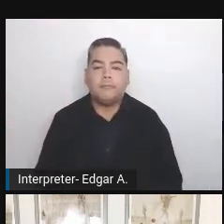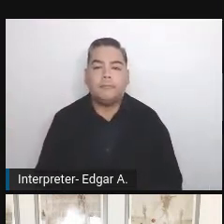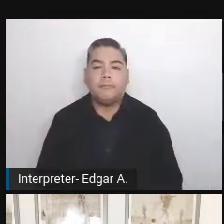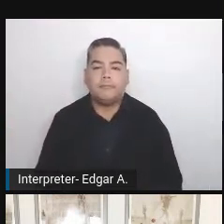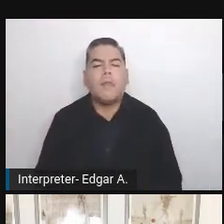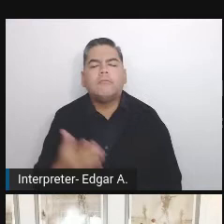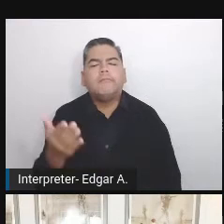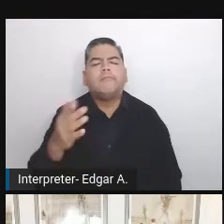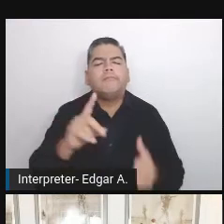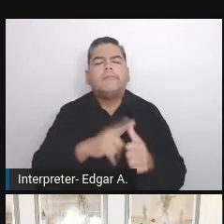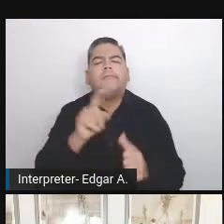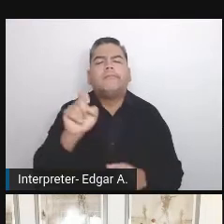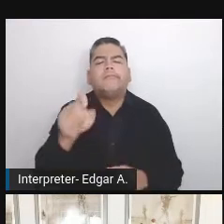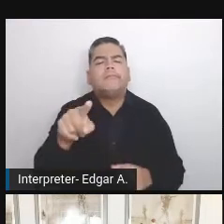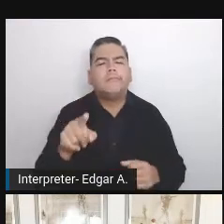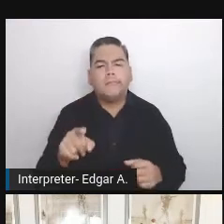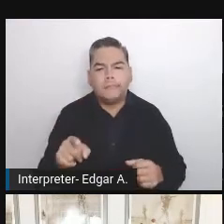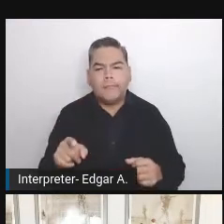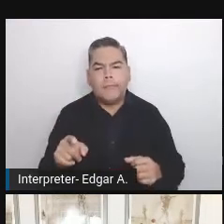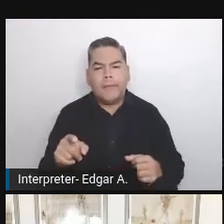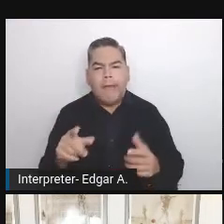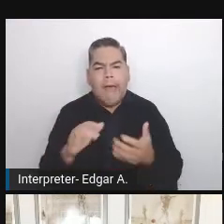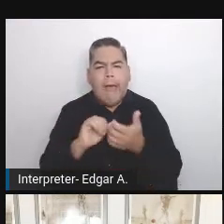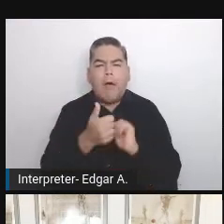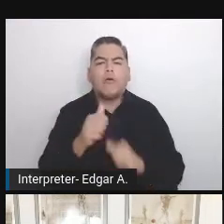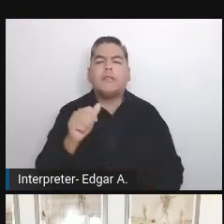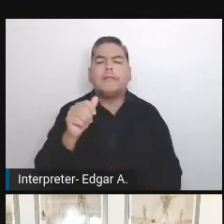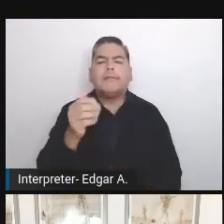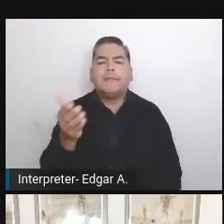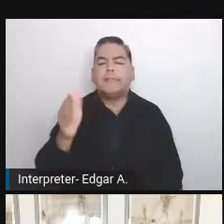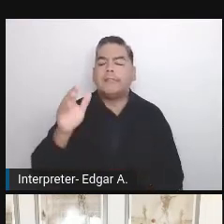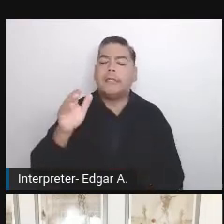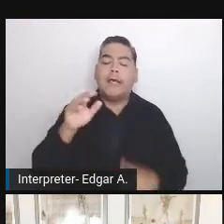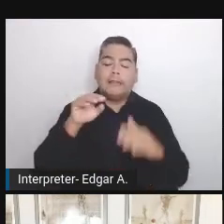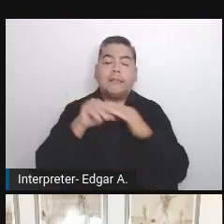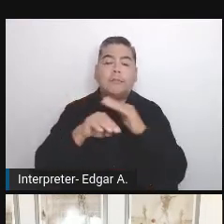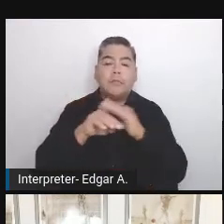First, I want to tell a bit about how accessibility testing looks from a developer's perspective.